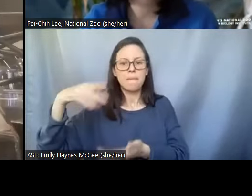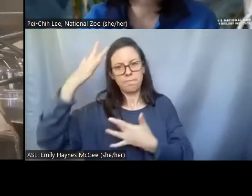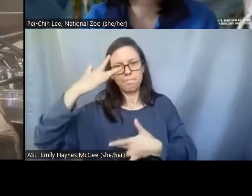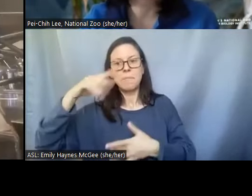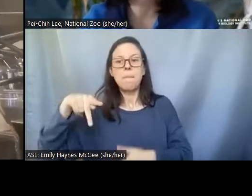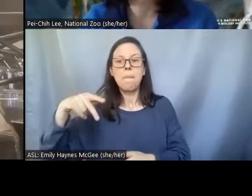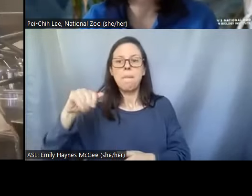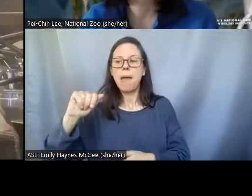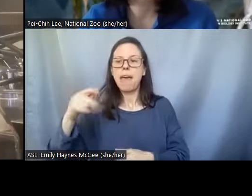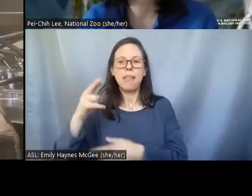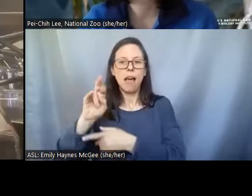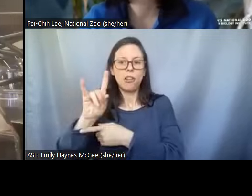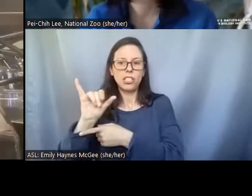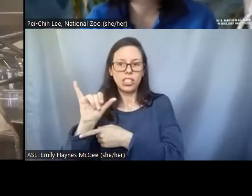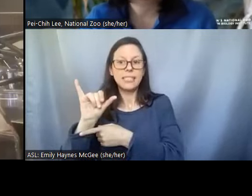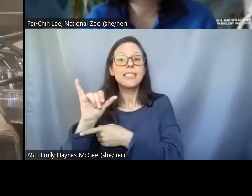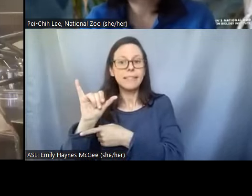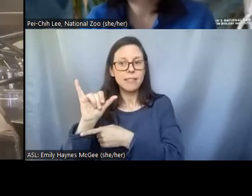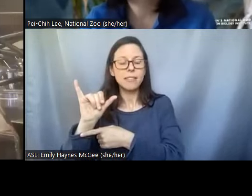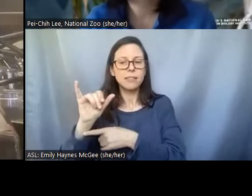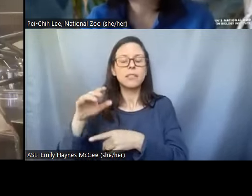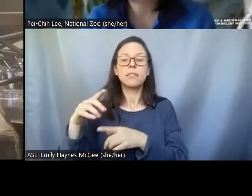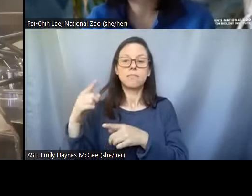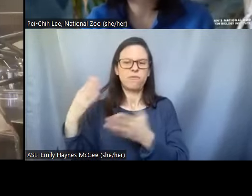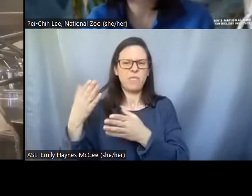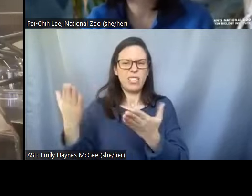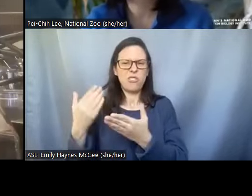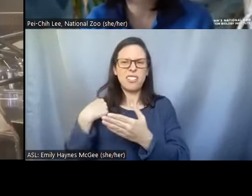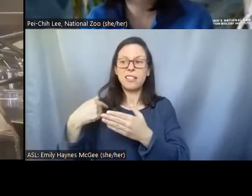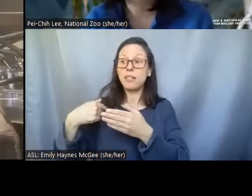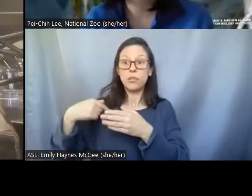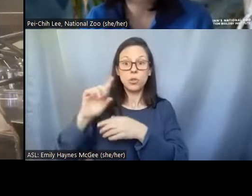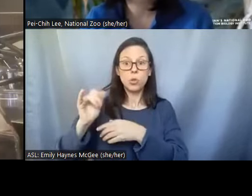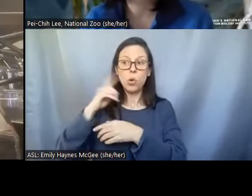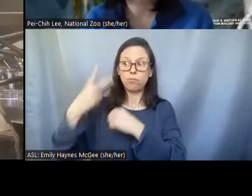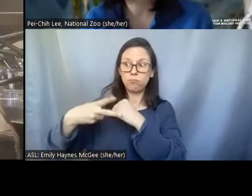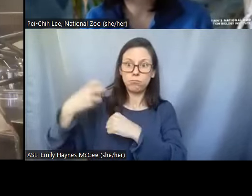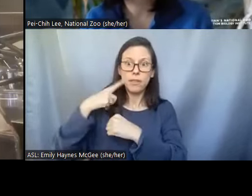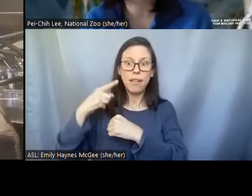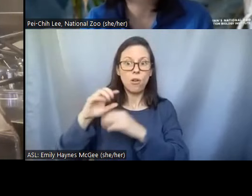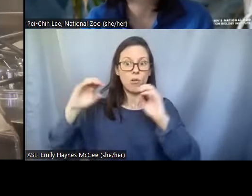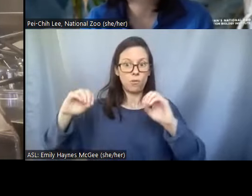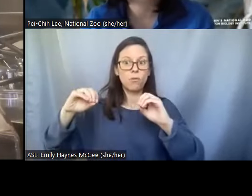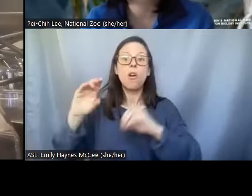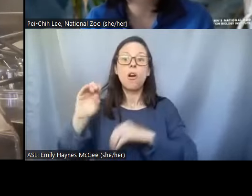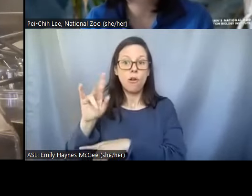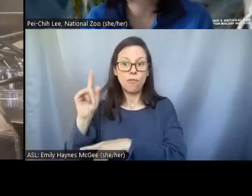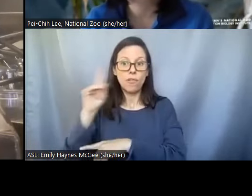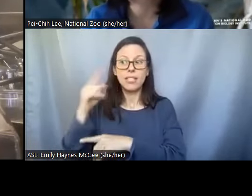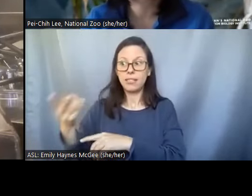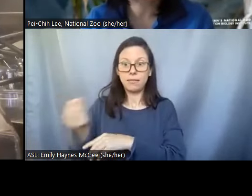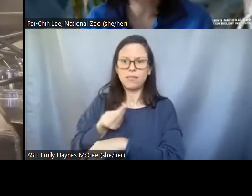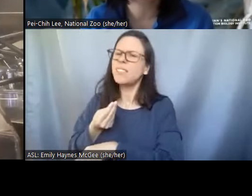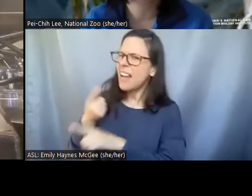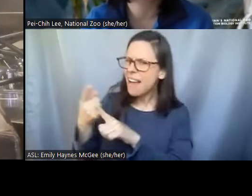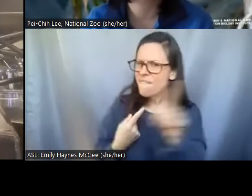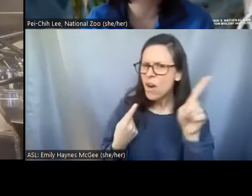ovaries from Dama gazelle you said? >>Pei-Chih: Yep, so once I have them I will start to dissect the ovaries and I